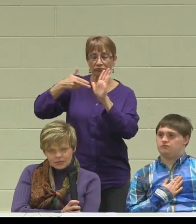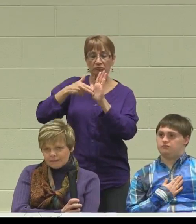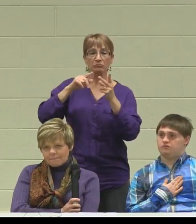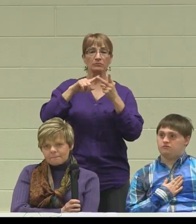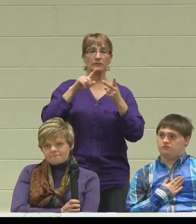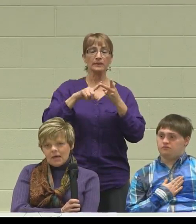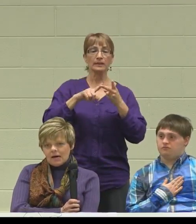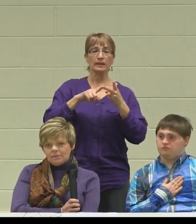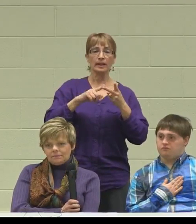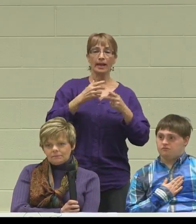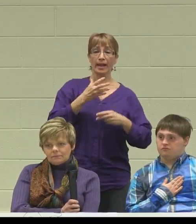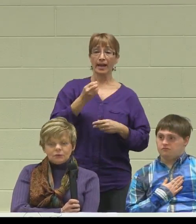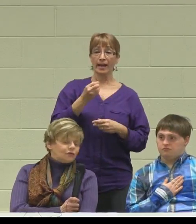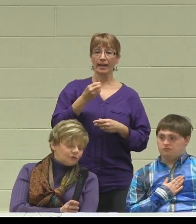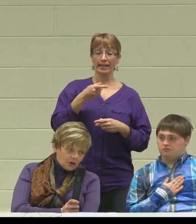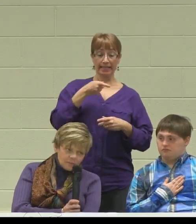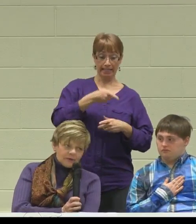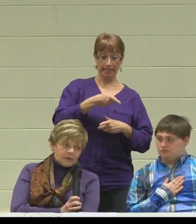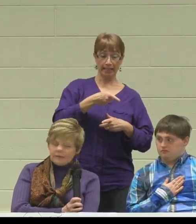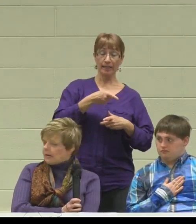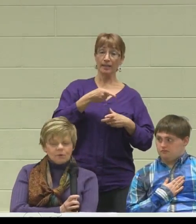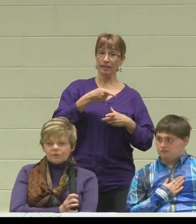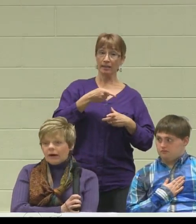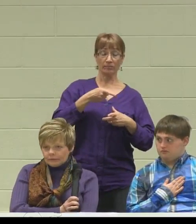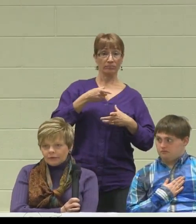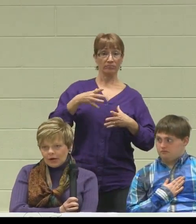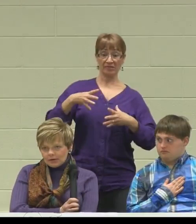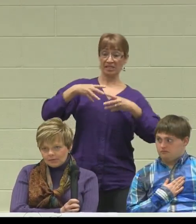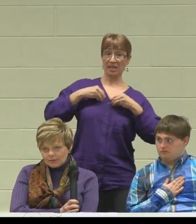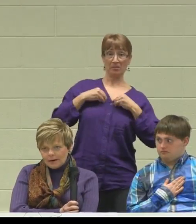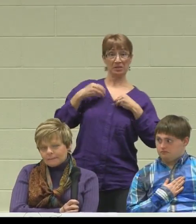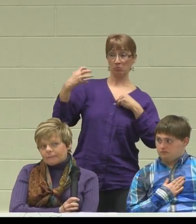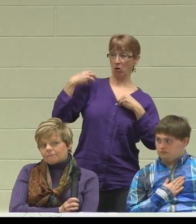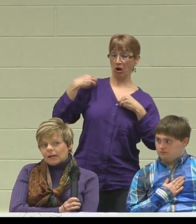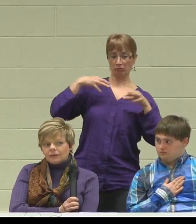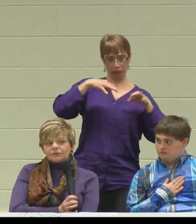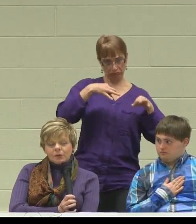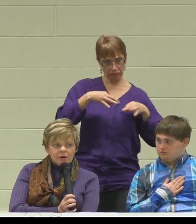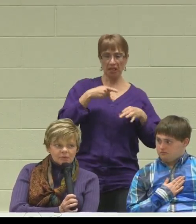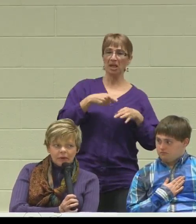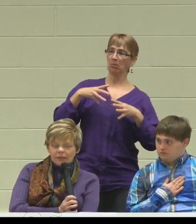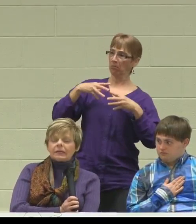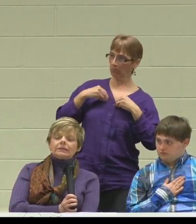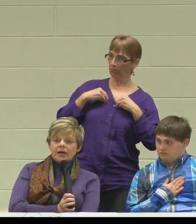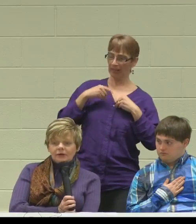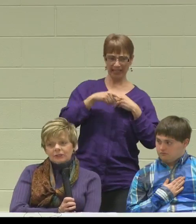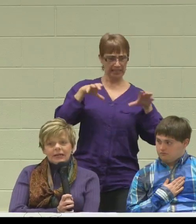and do far better than I would have ever thought. For the most part, Nicholas understands